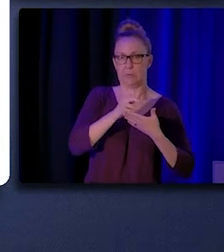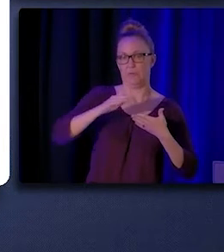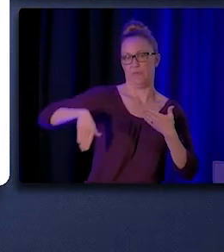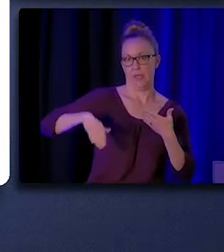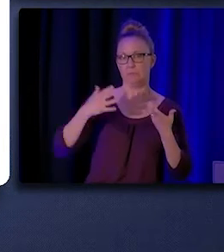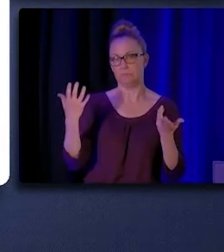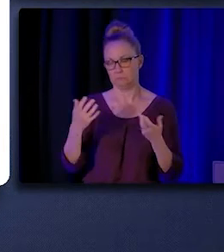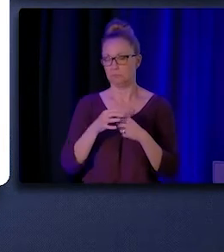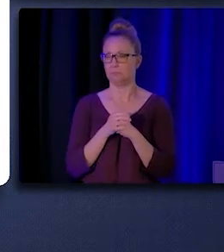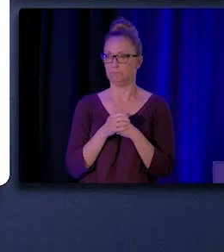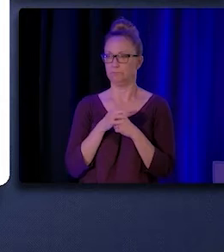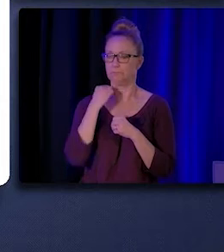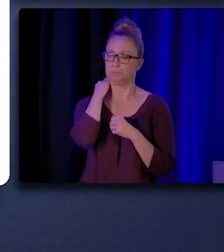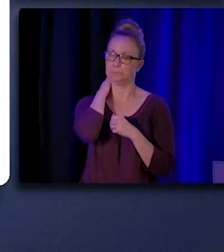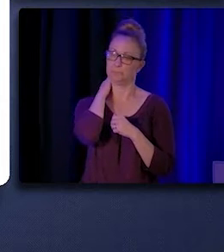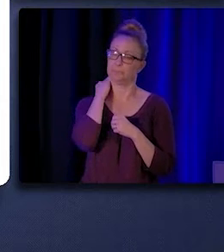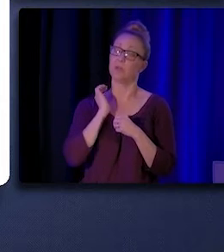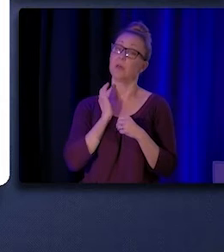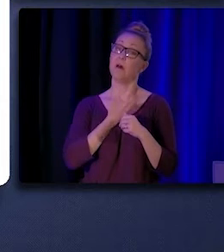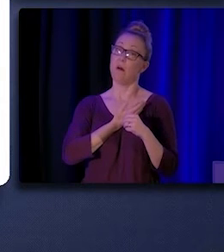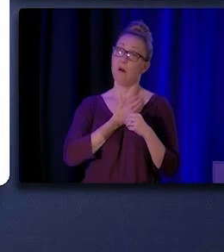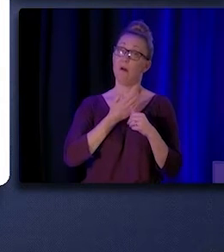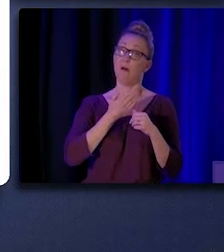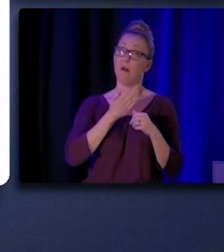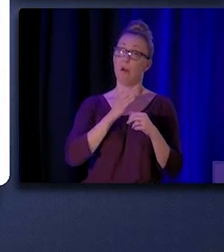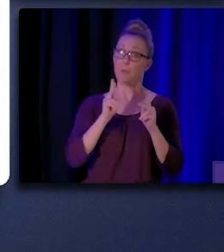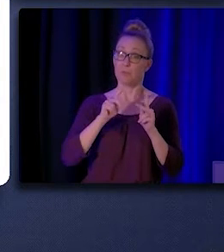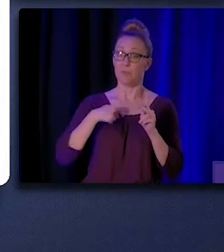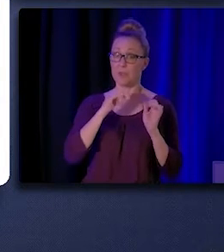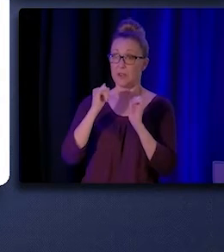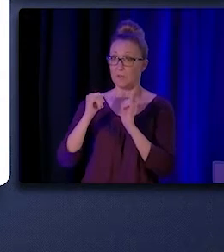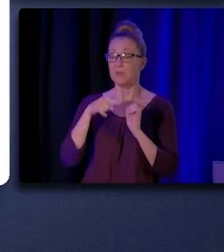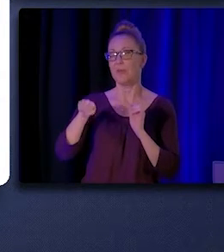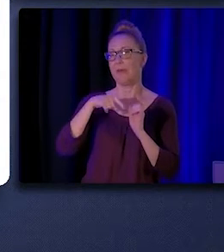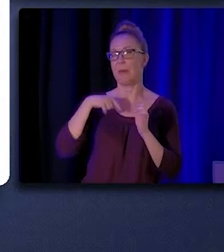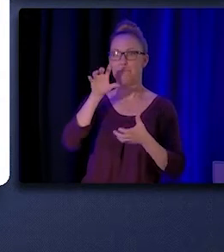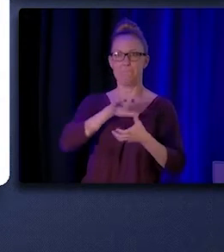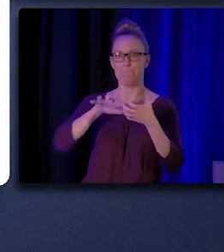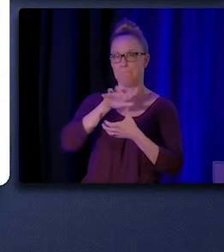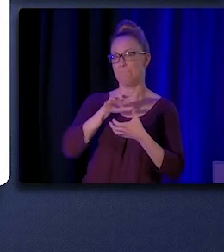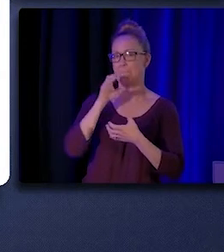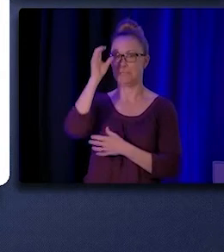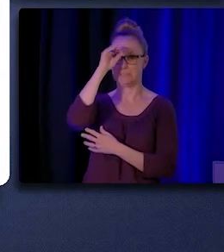So our interviewees shared mixed opinions about the SPA. Some commented on their belief that the SPA